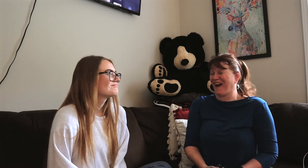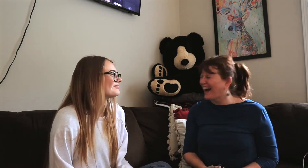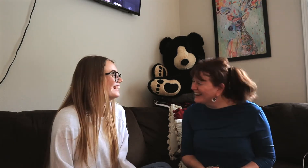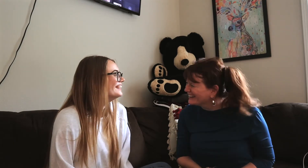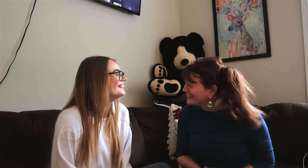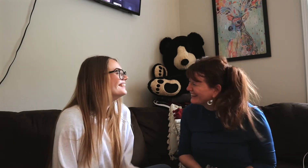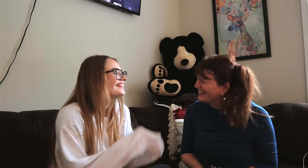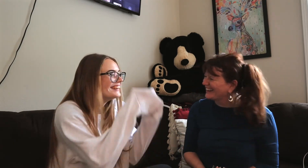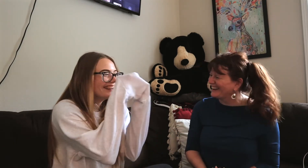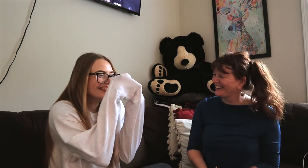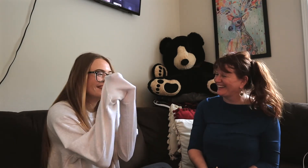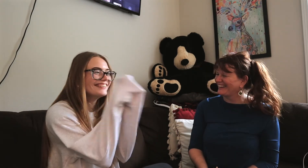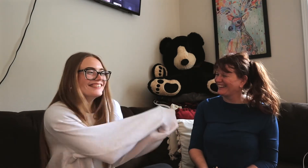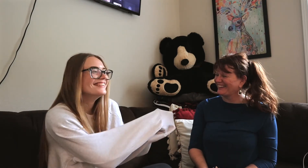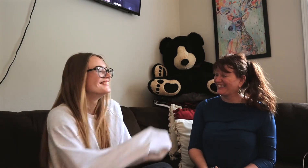*giggle*